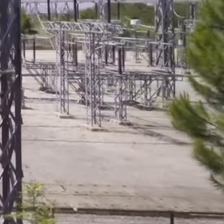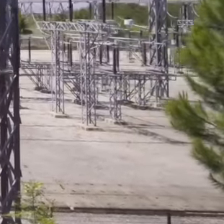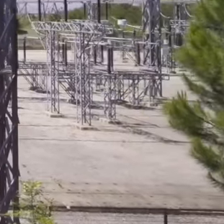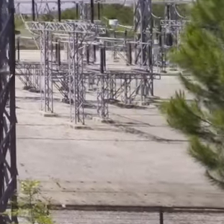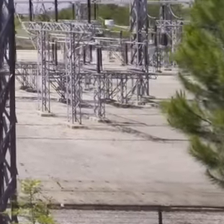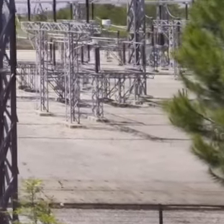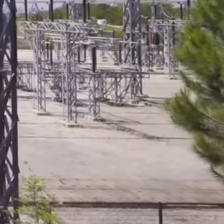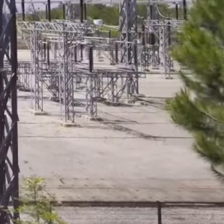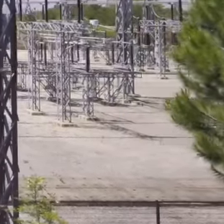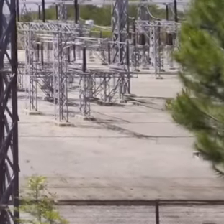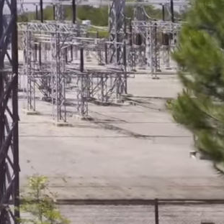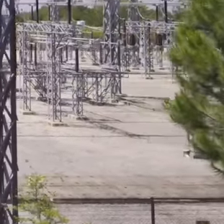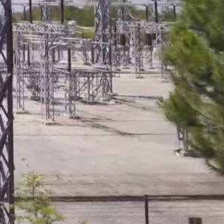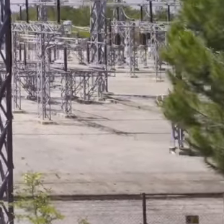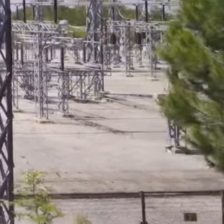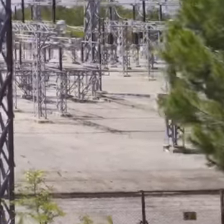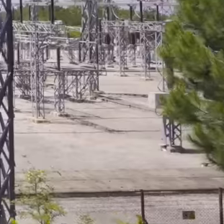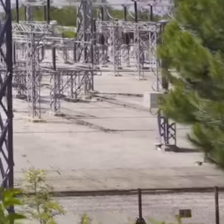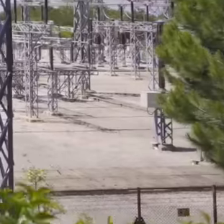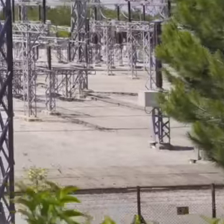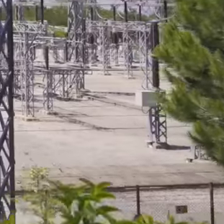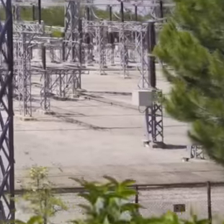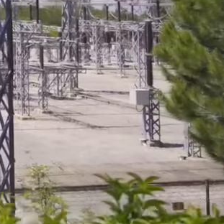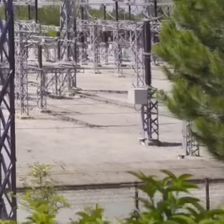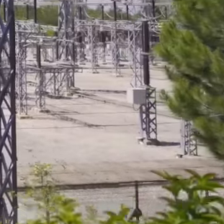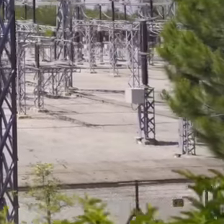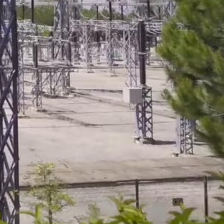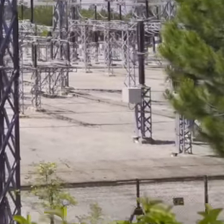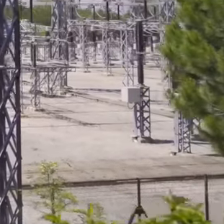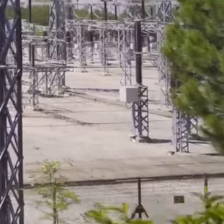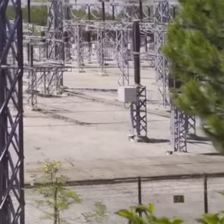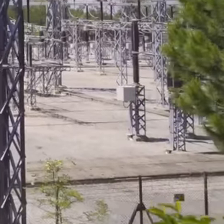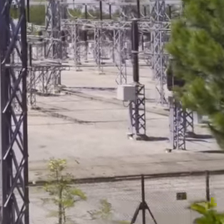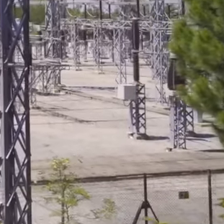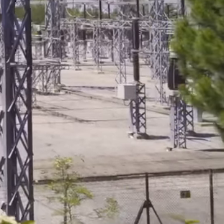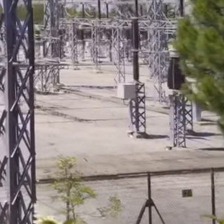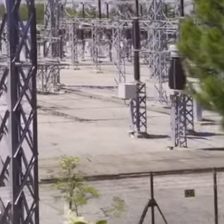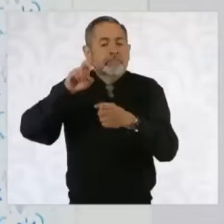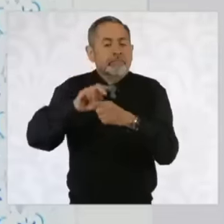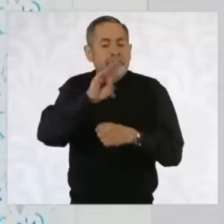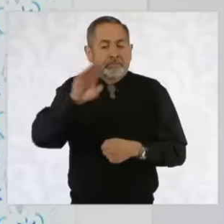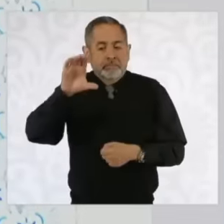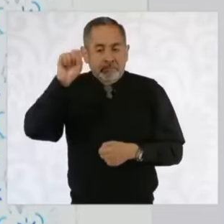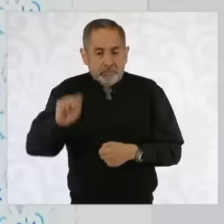one of the communities that I didn't have electricity in Baja California Sur thanks to the